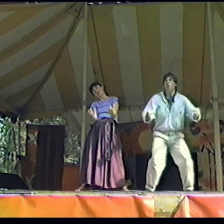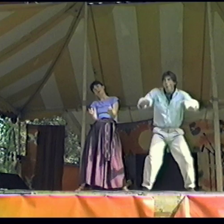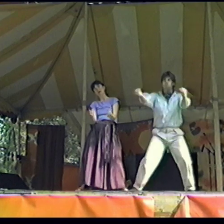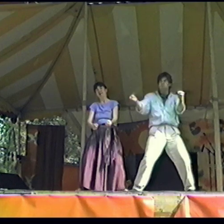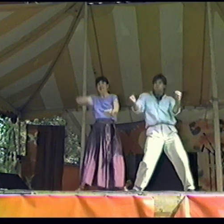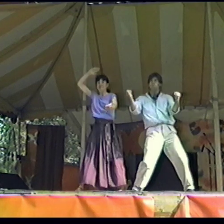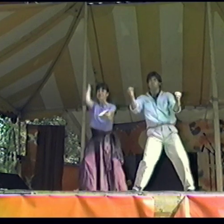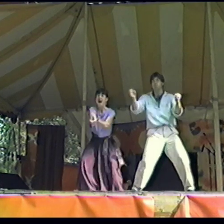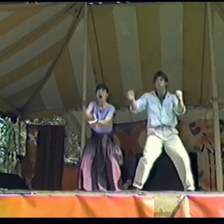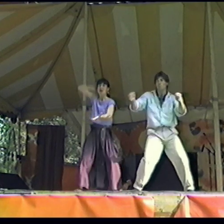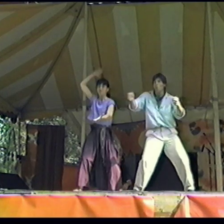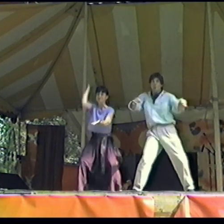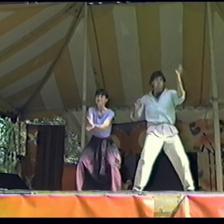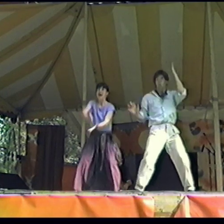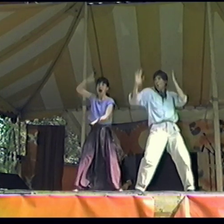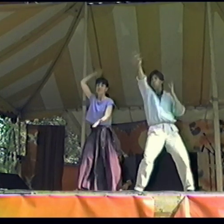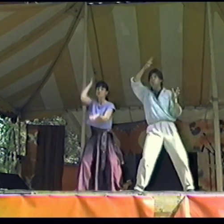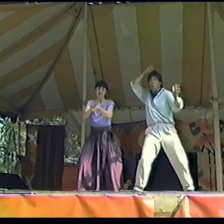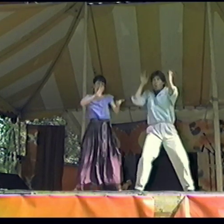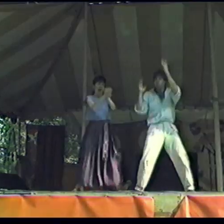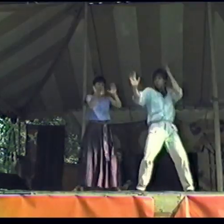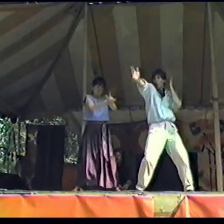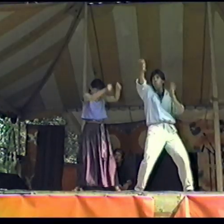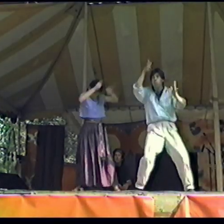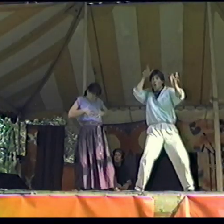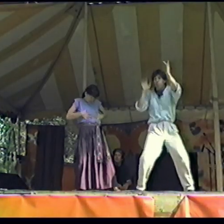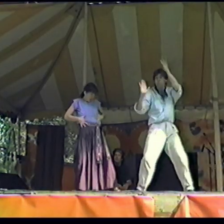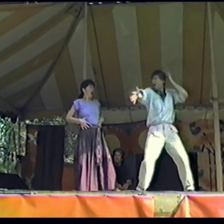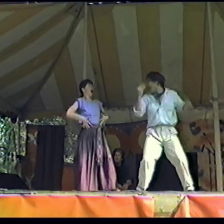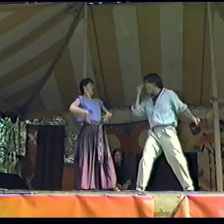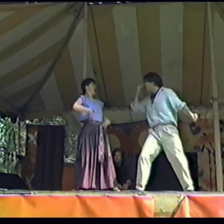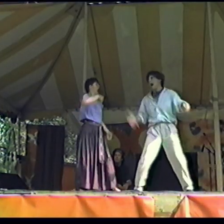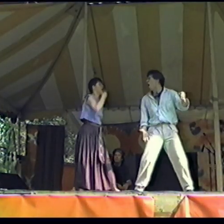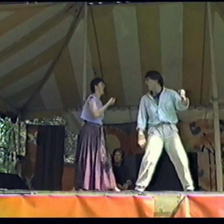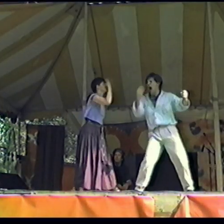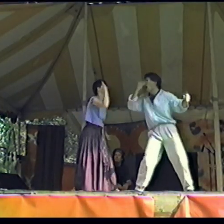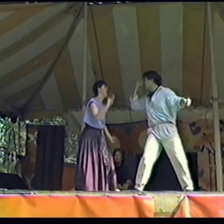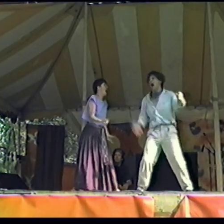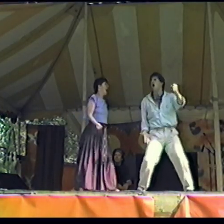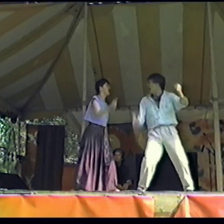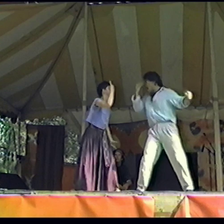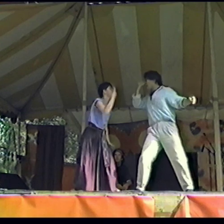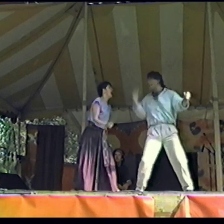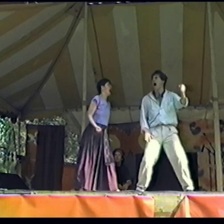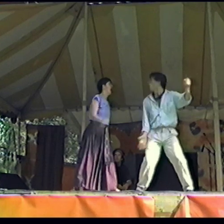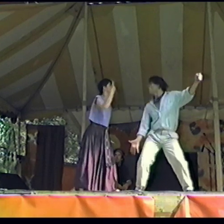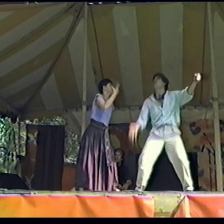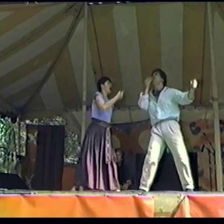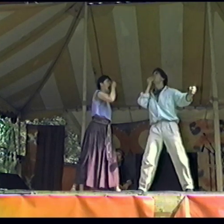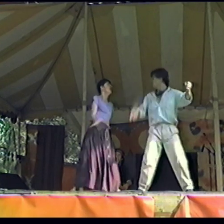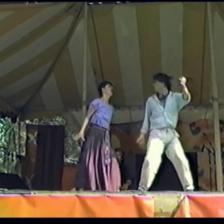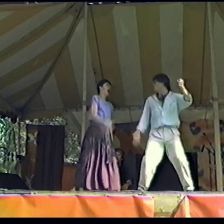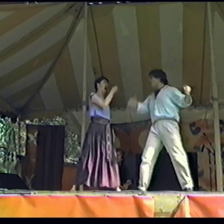Driving, Driving Driving. Stop! Stop! Trees blurring by I don't care! Splat! I don't understand! I don't care!